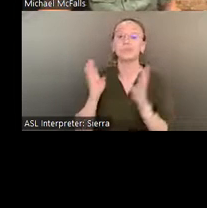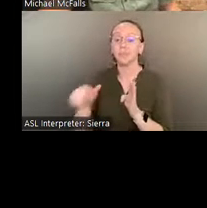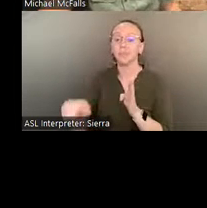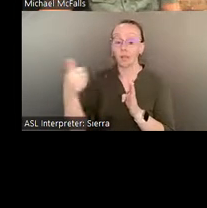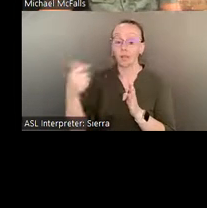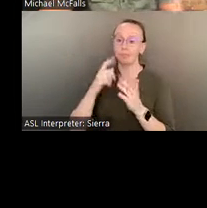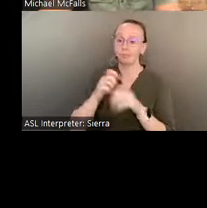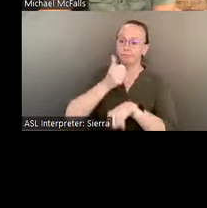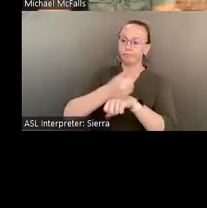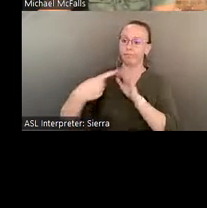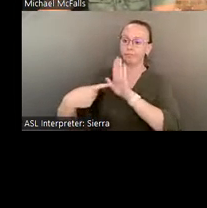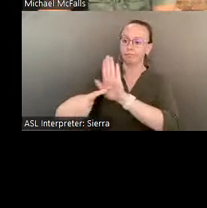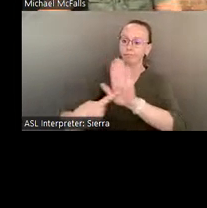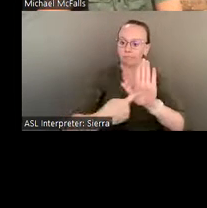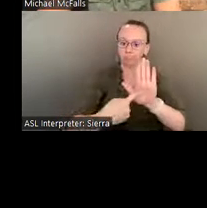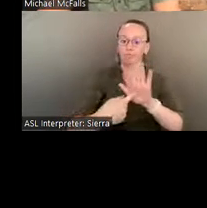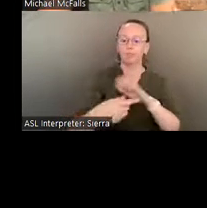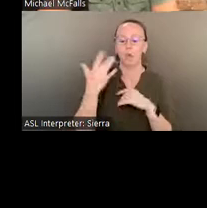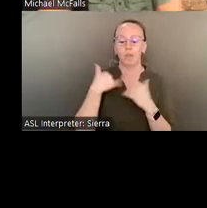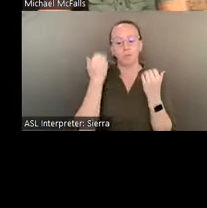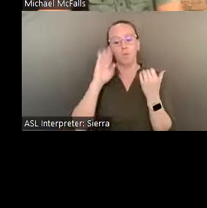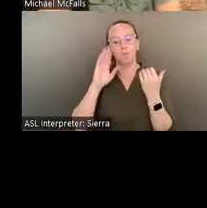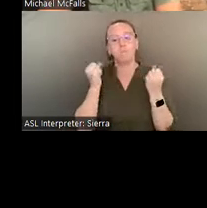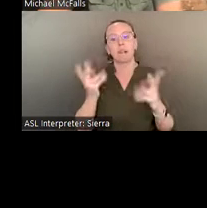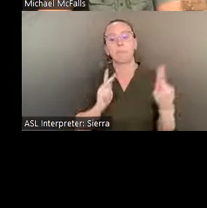because we also know there's a lot of people that will never be able to get to the middle-of-nowhere